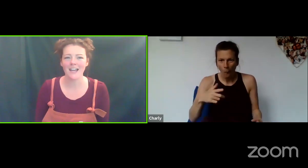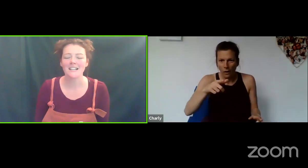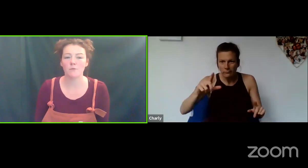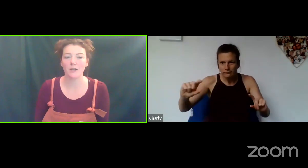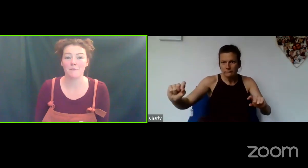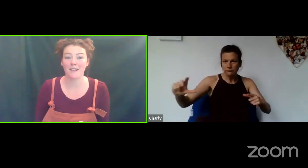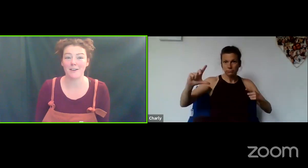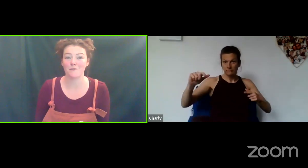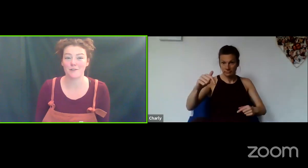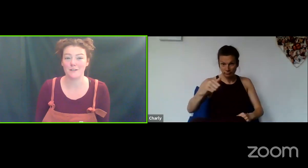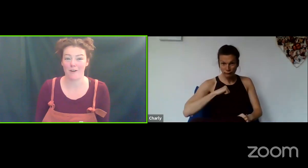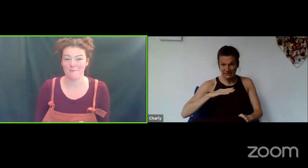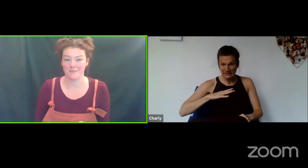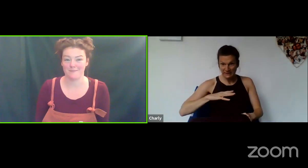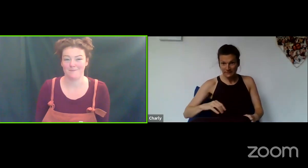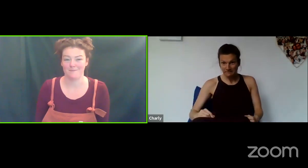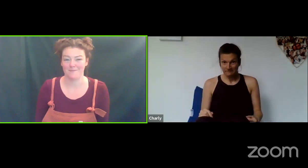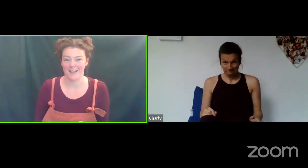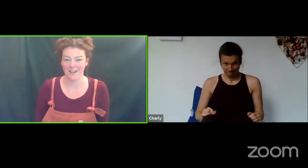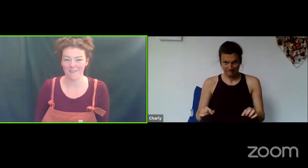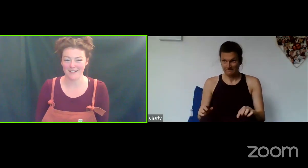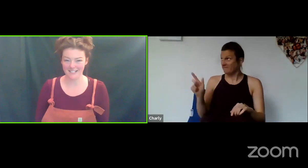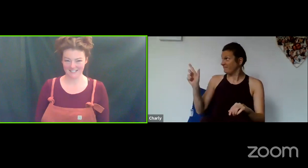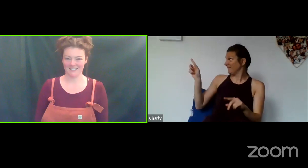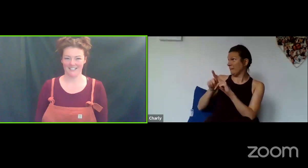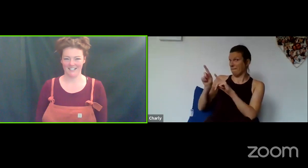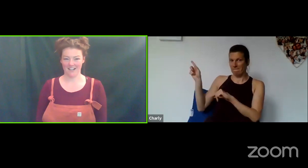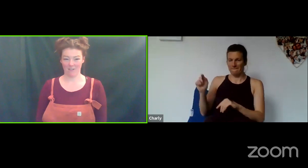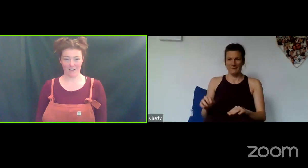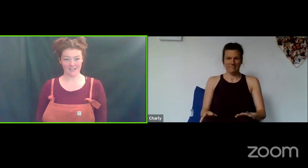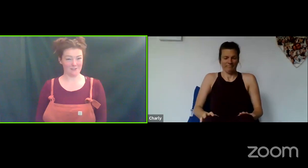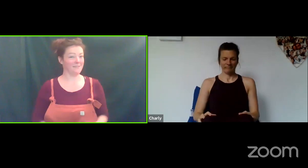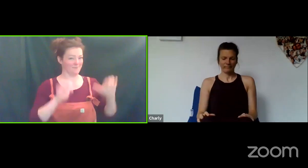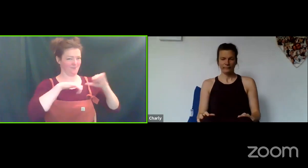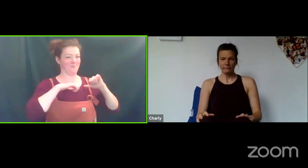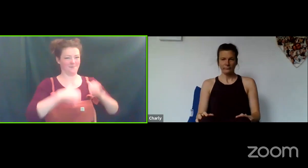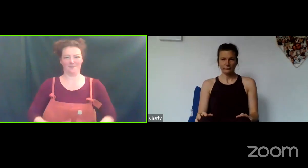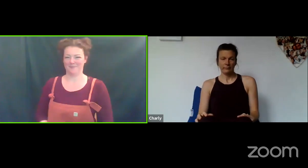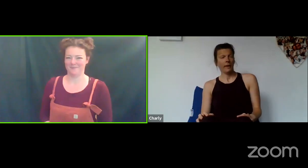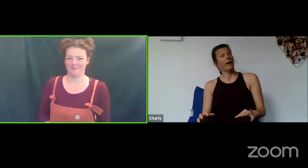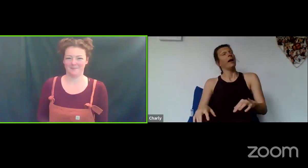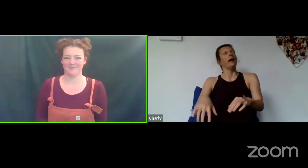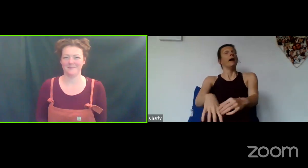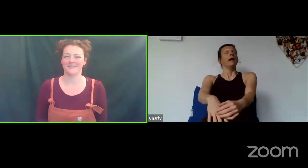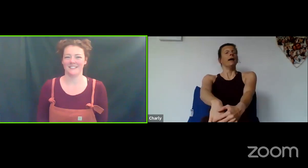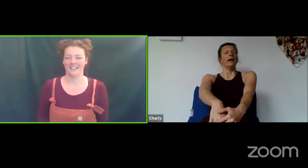OK, so we're going to make those freeze frames. Are you ready? Ready, Laura?